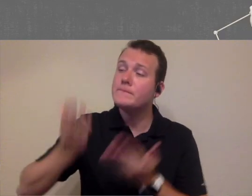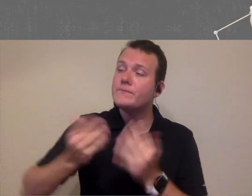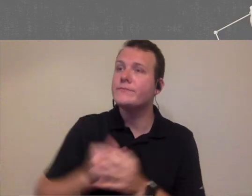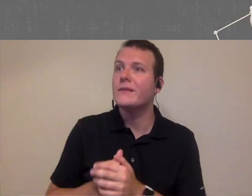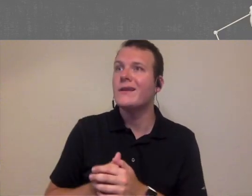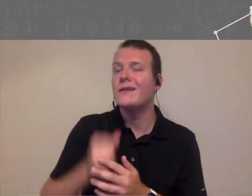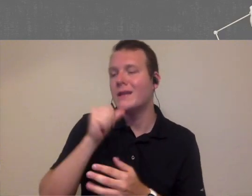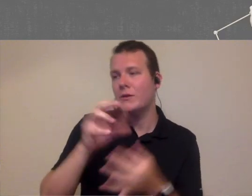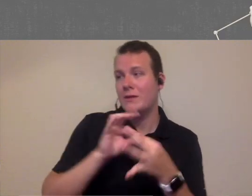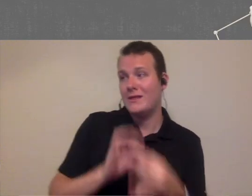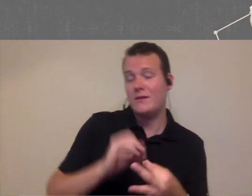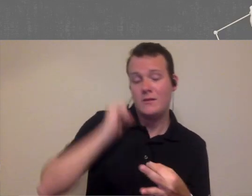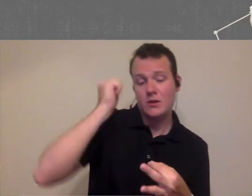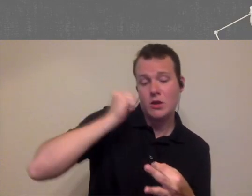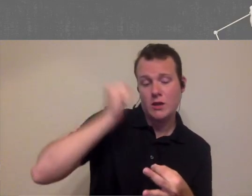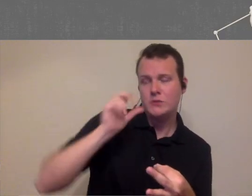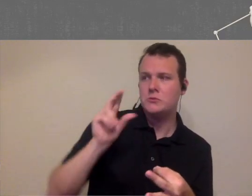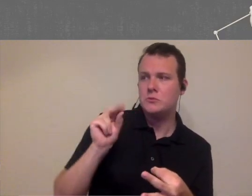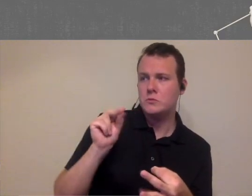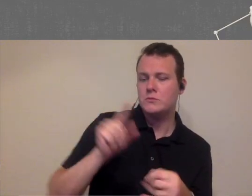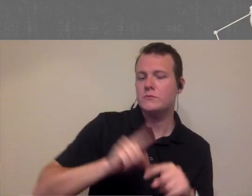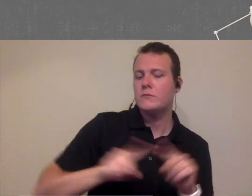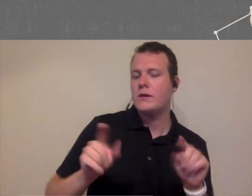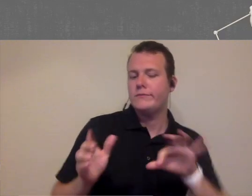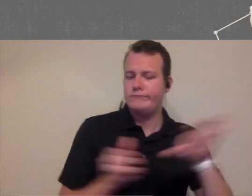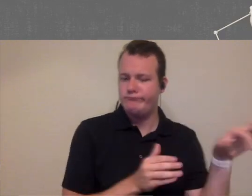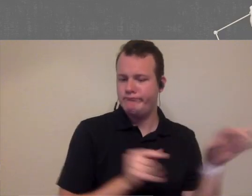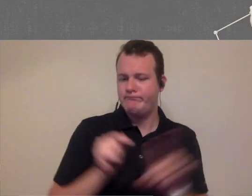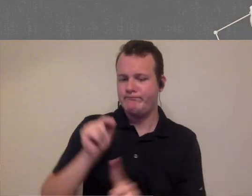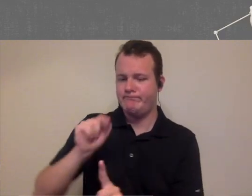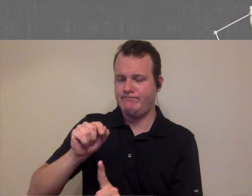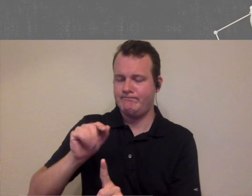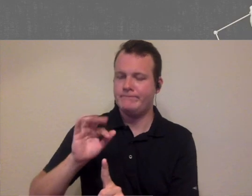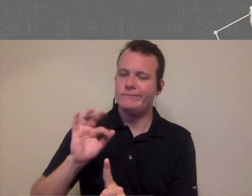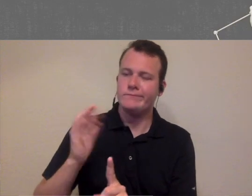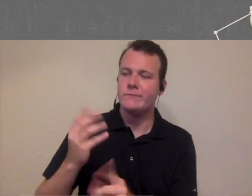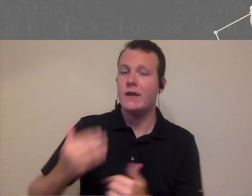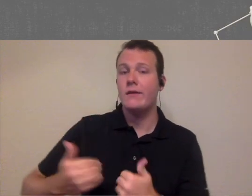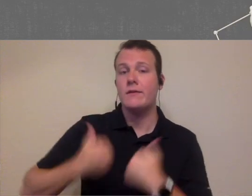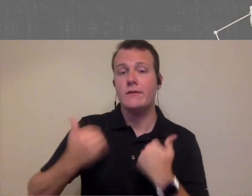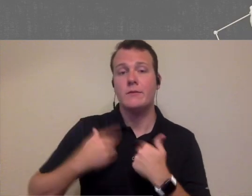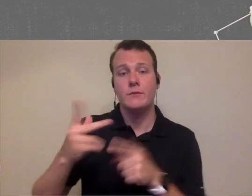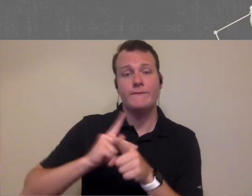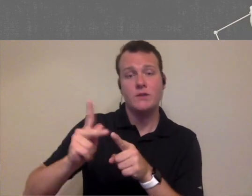that may be not related to audiology specifically but that perhaps a young